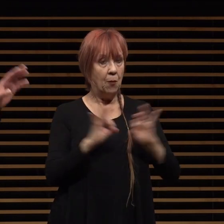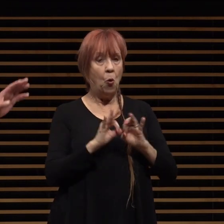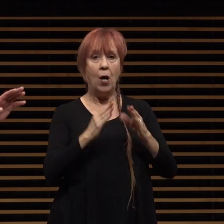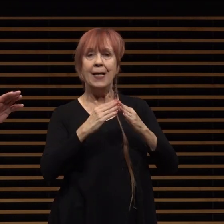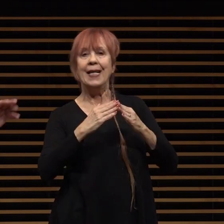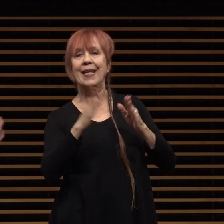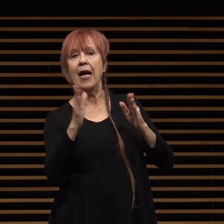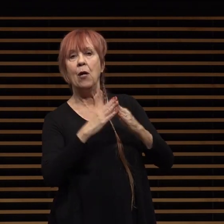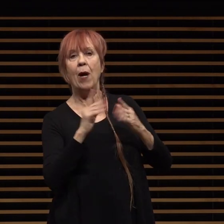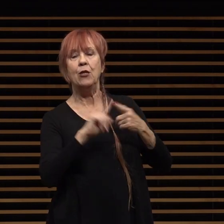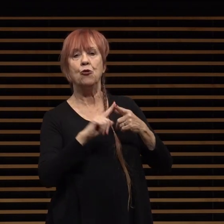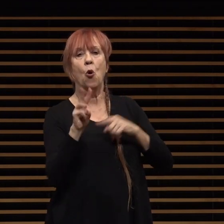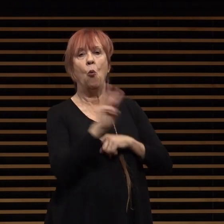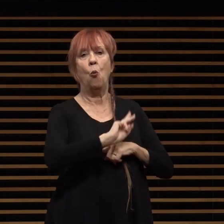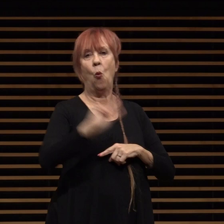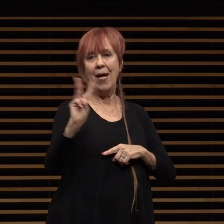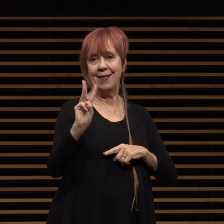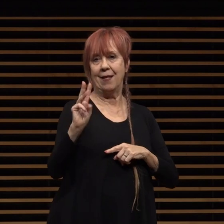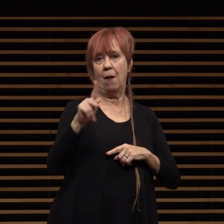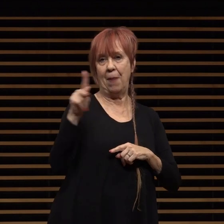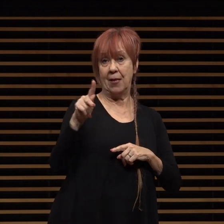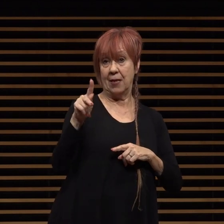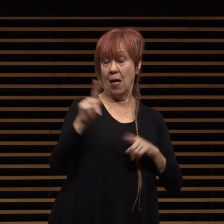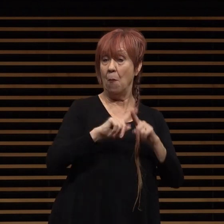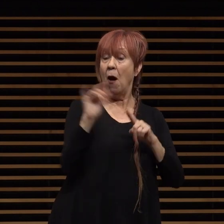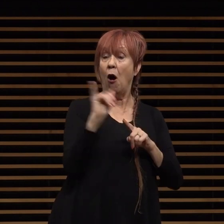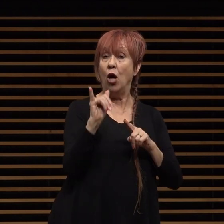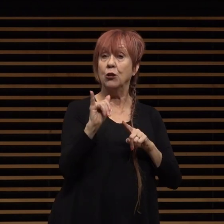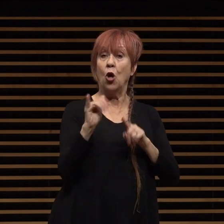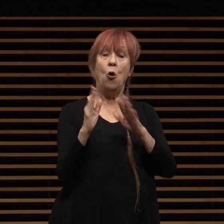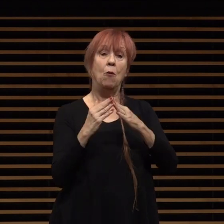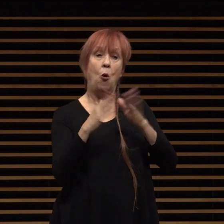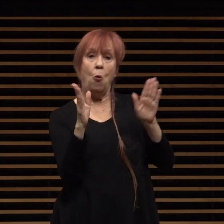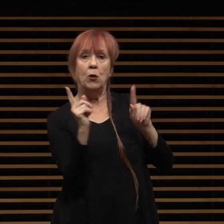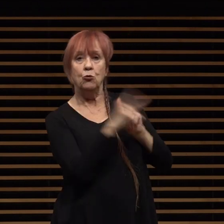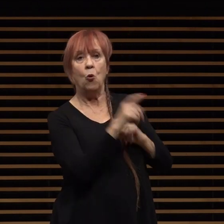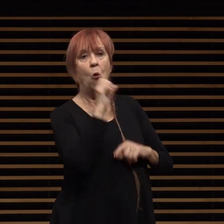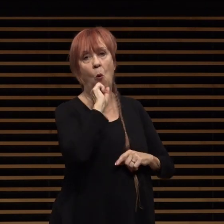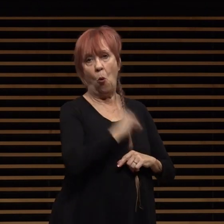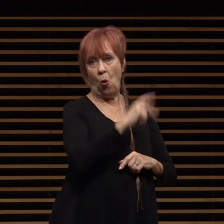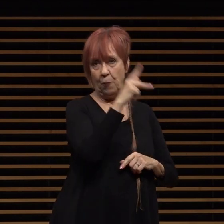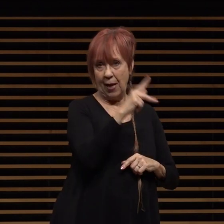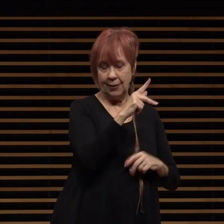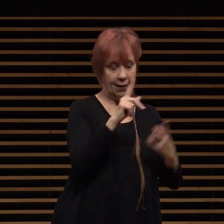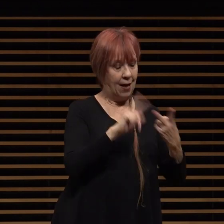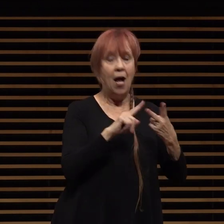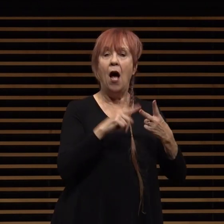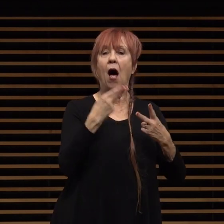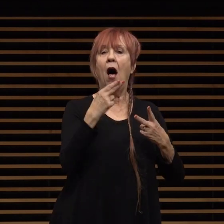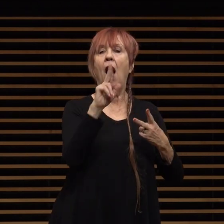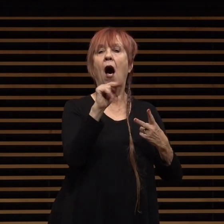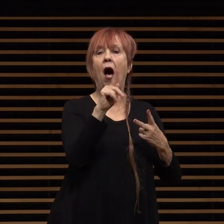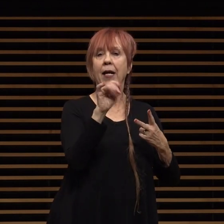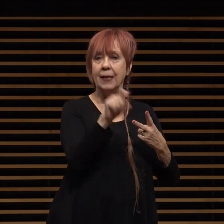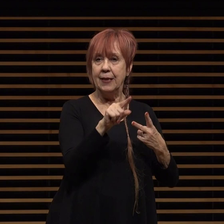pasadena but also to old pasadena and to huntington